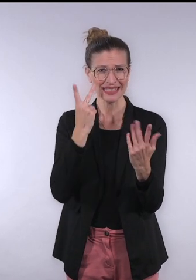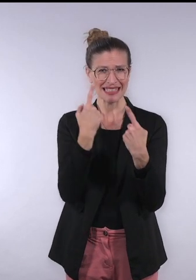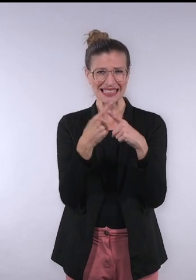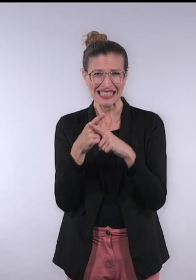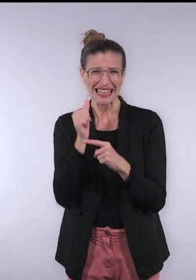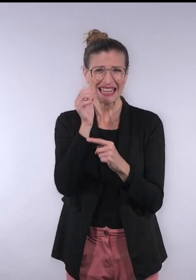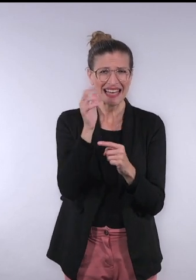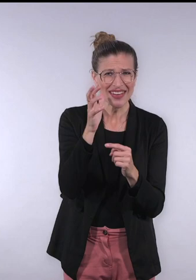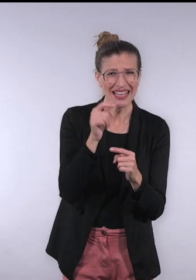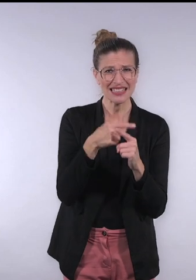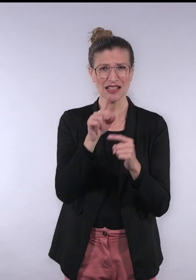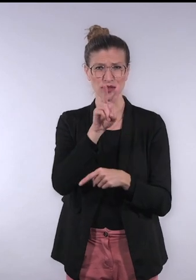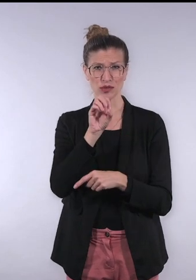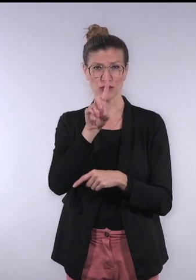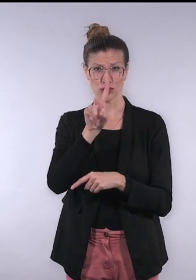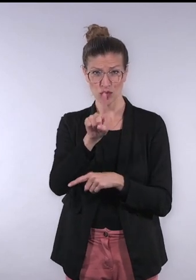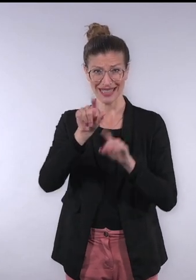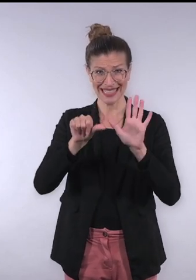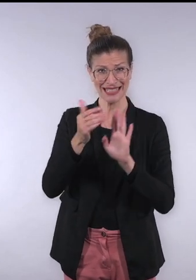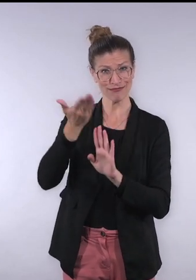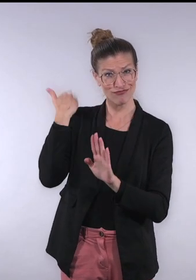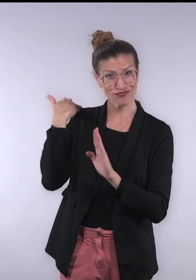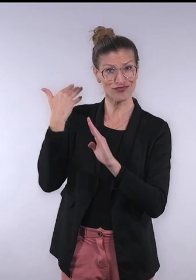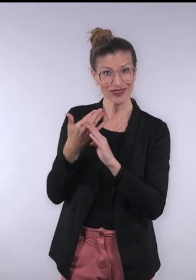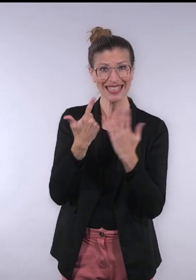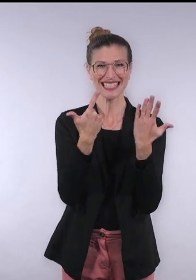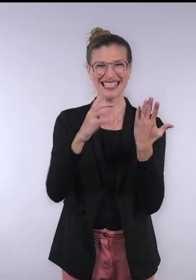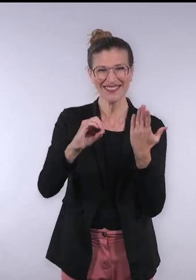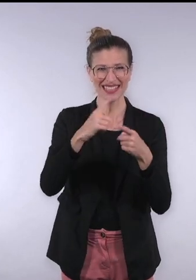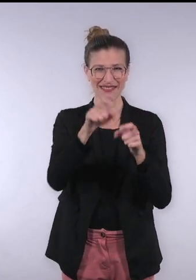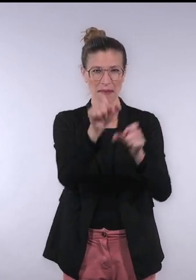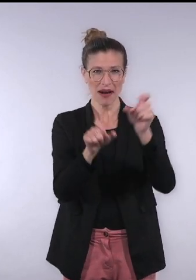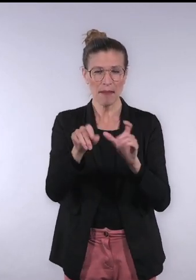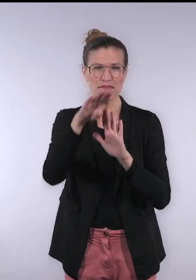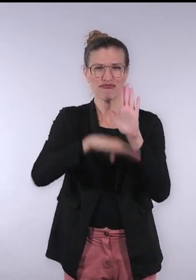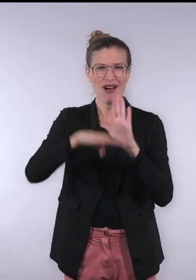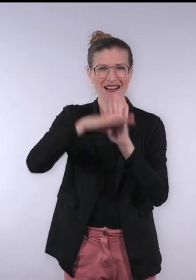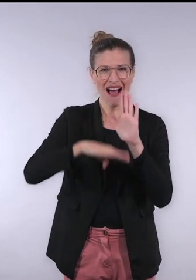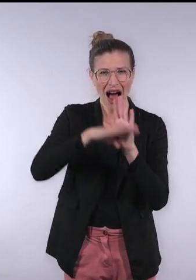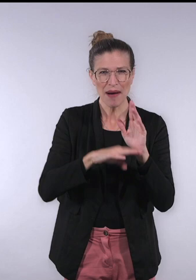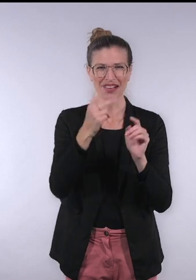that support their daily lives. Launched in 2016, the co-design program had 70 participants